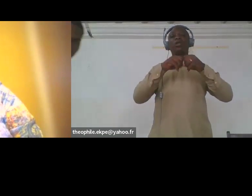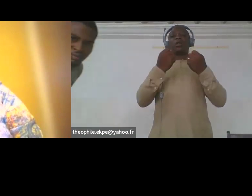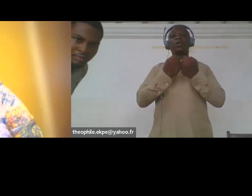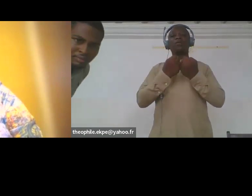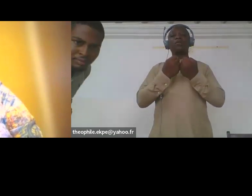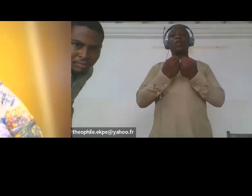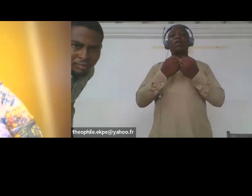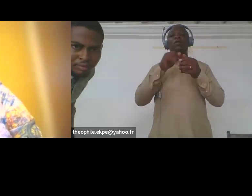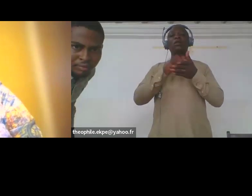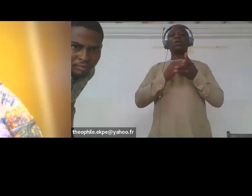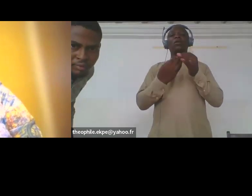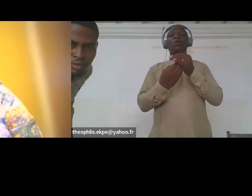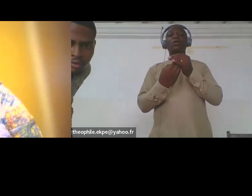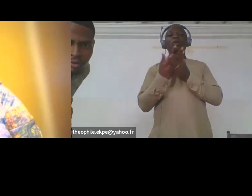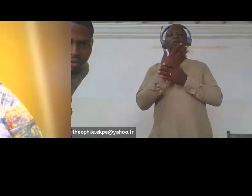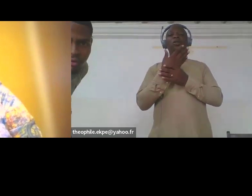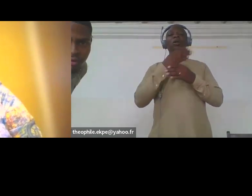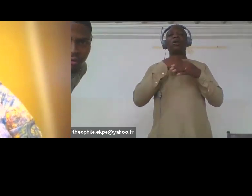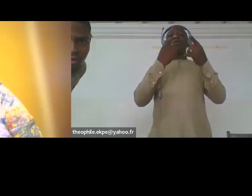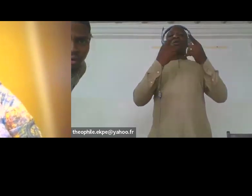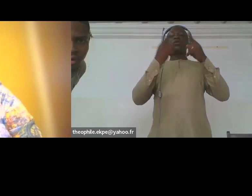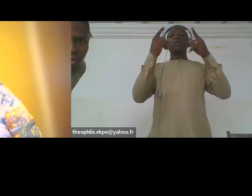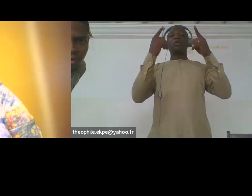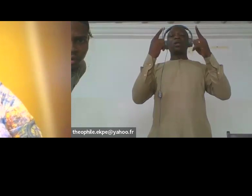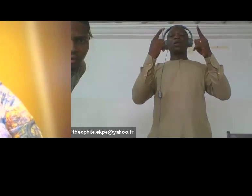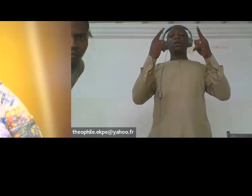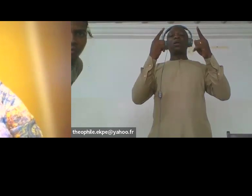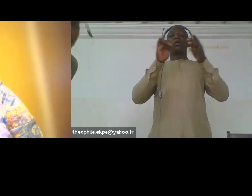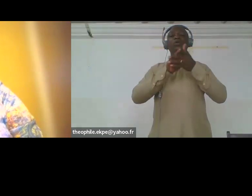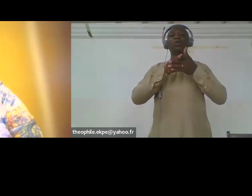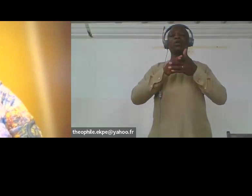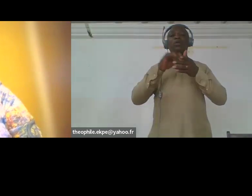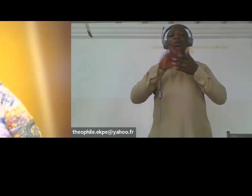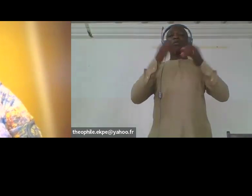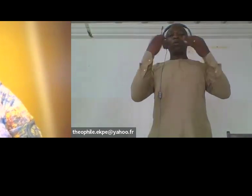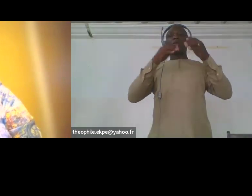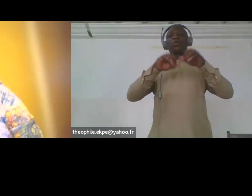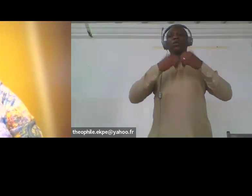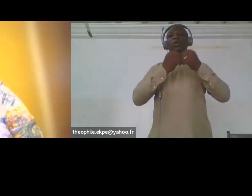therefore restricts the growth and potential success of many